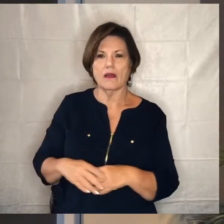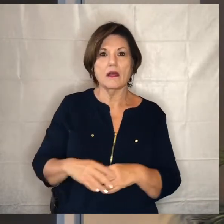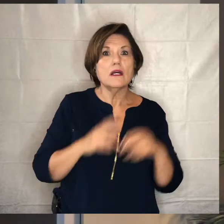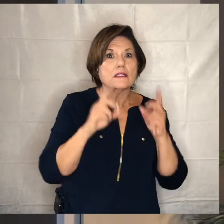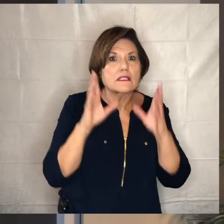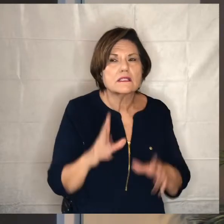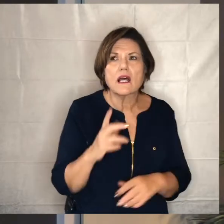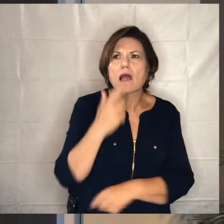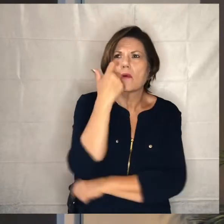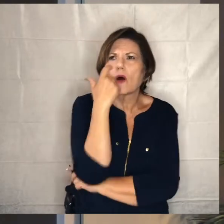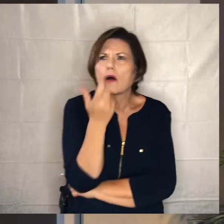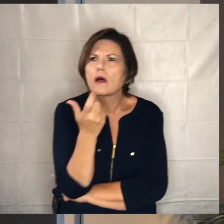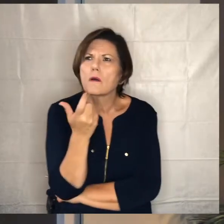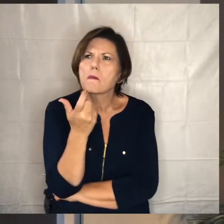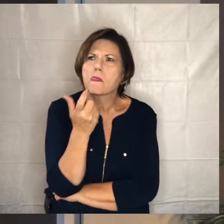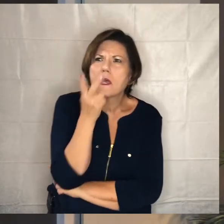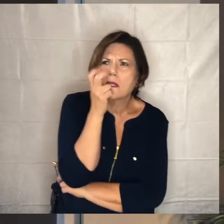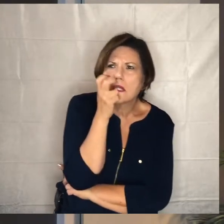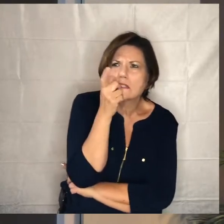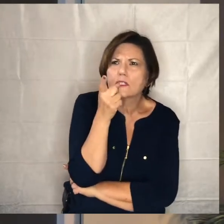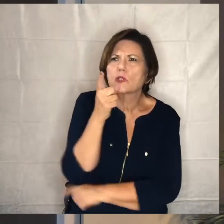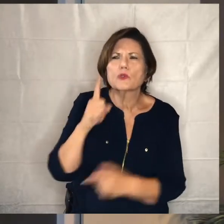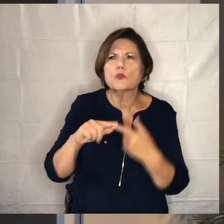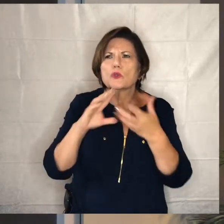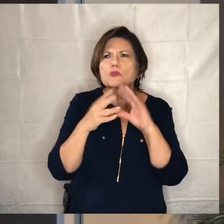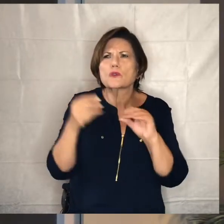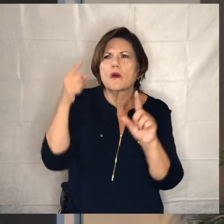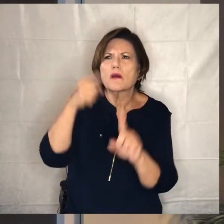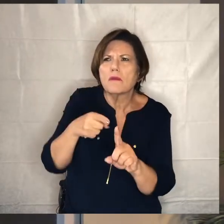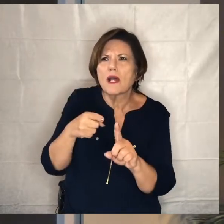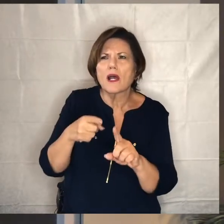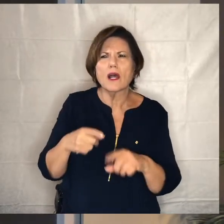punchline of the parable what they expect to hear is don't be